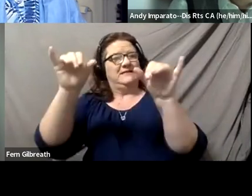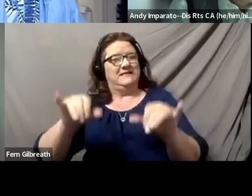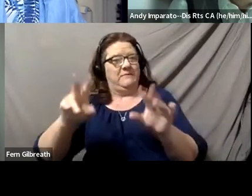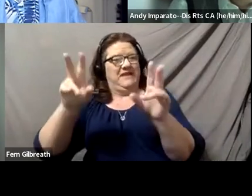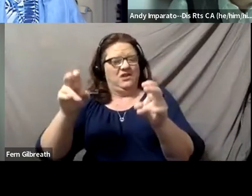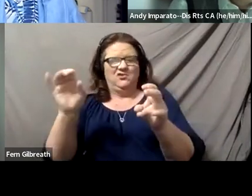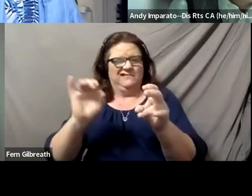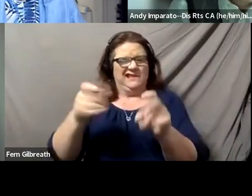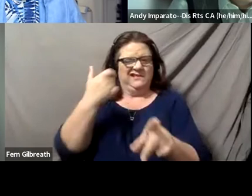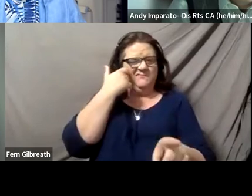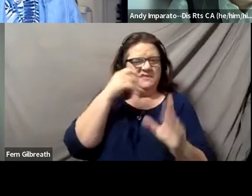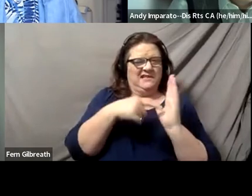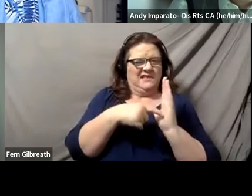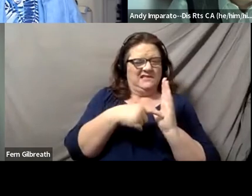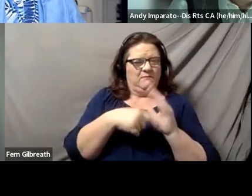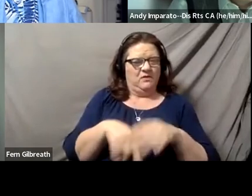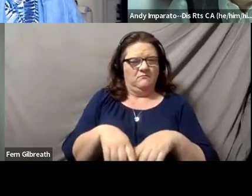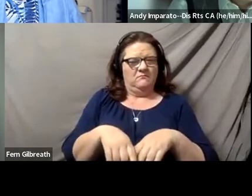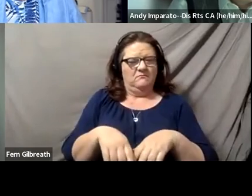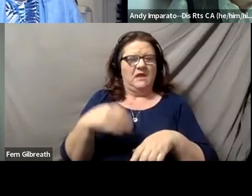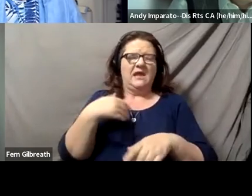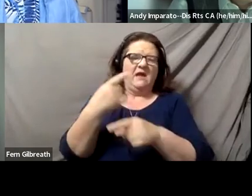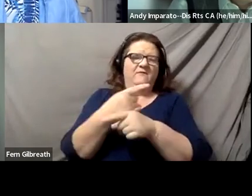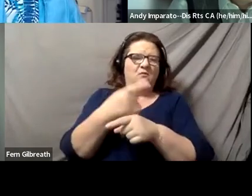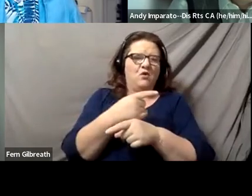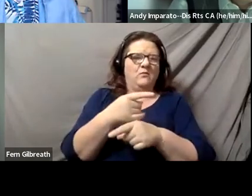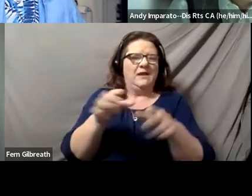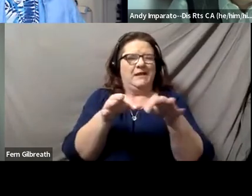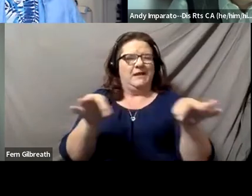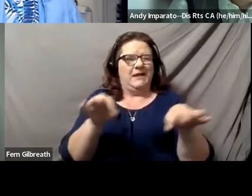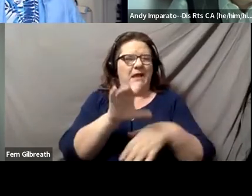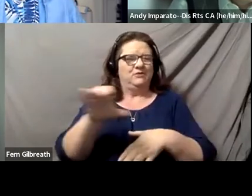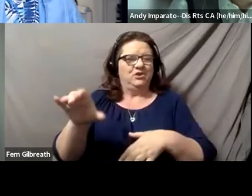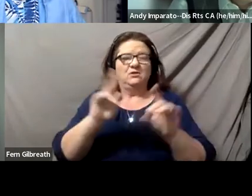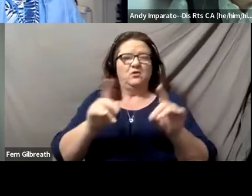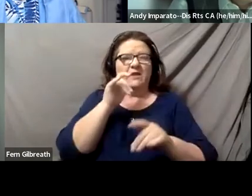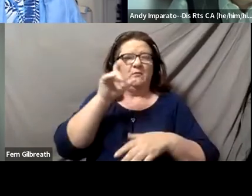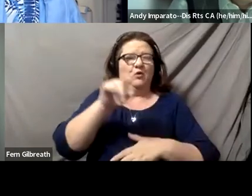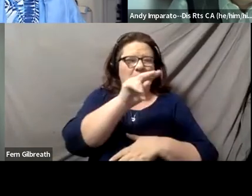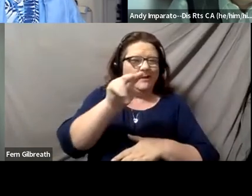Like the issue of having appropriate captioning, so that people who need the captioning